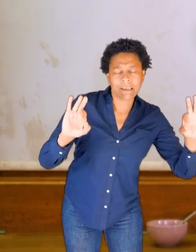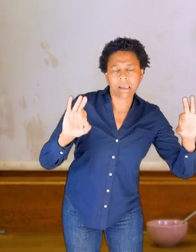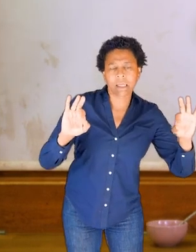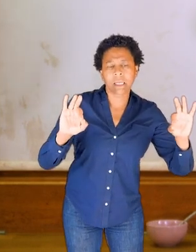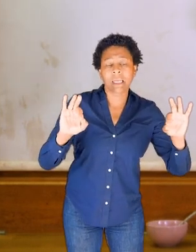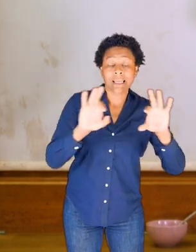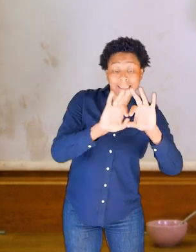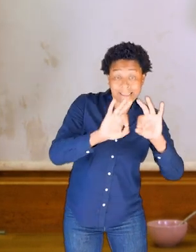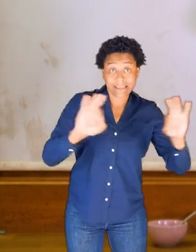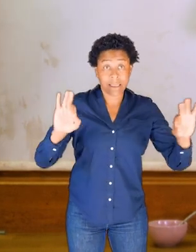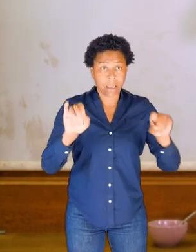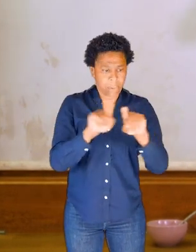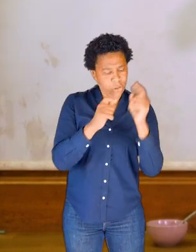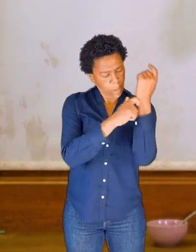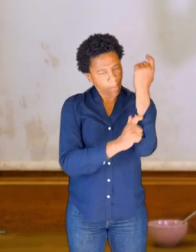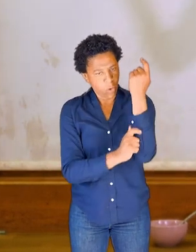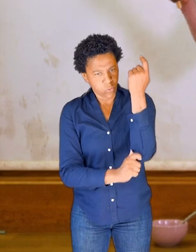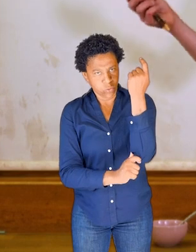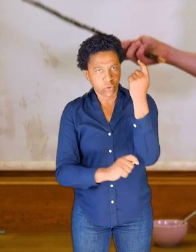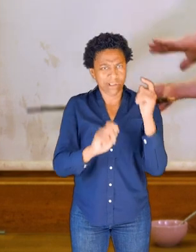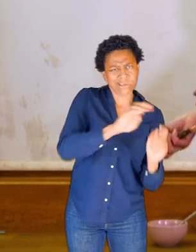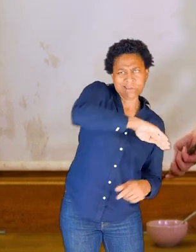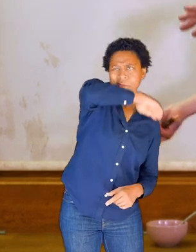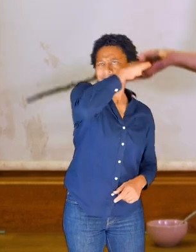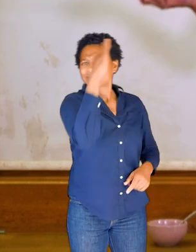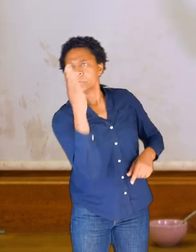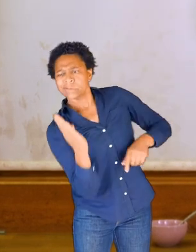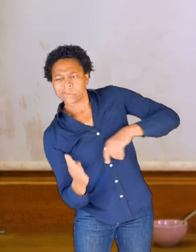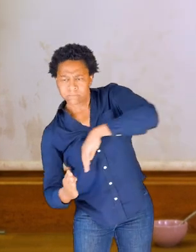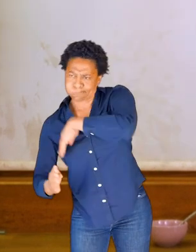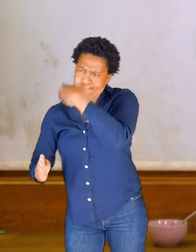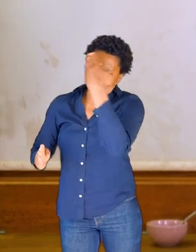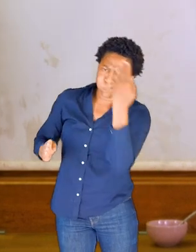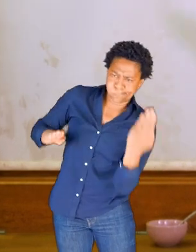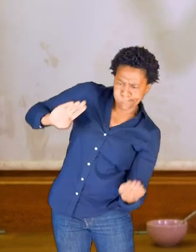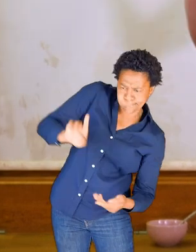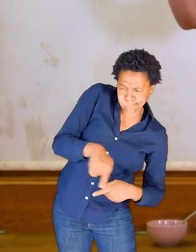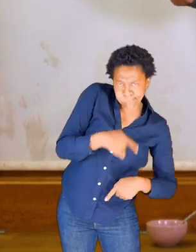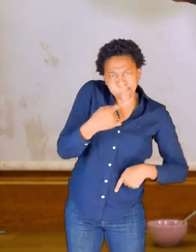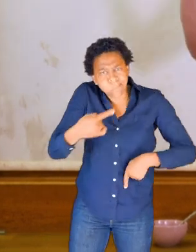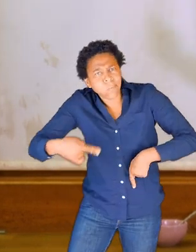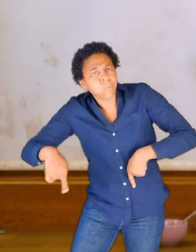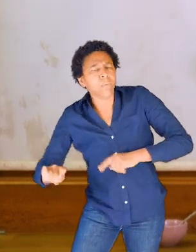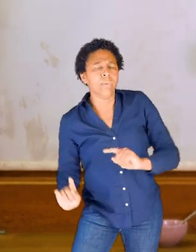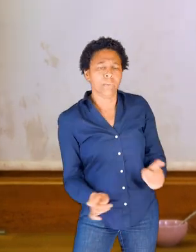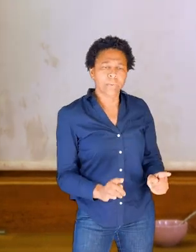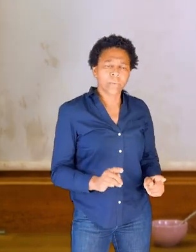the stick and our long bones drawing through space, through arc, through point,